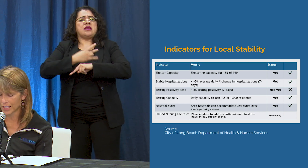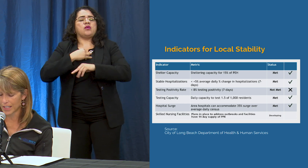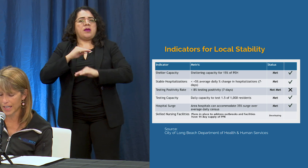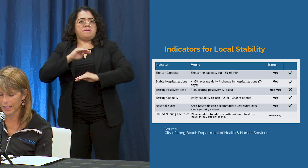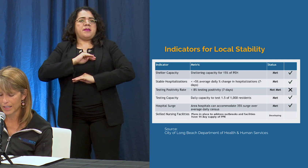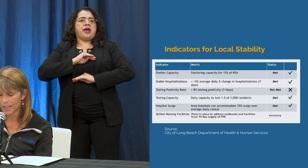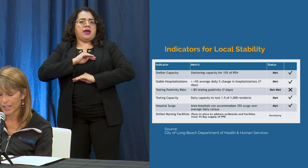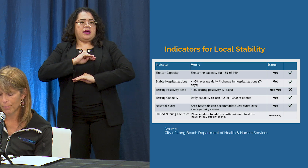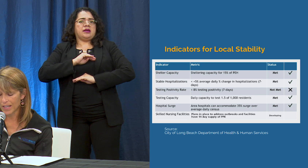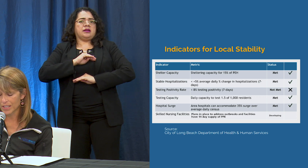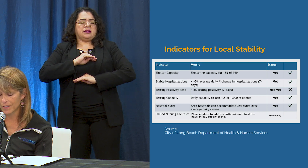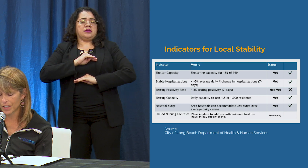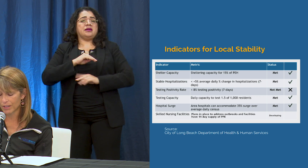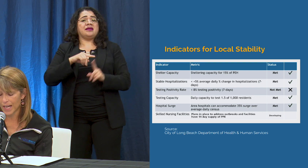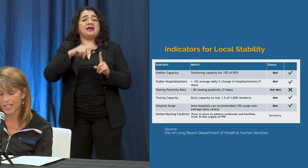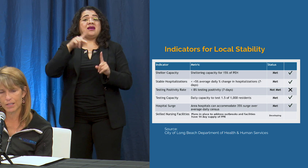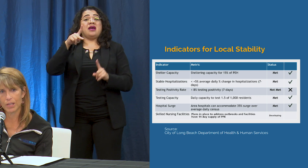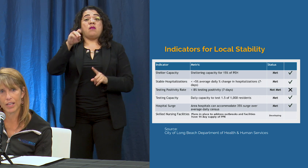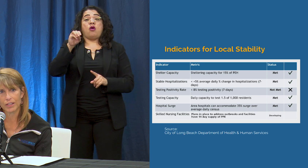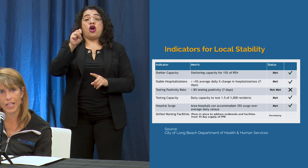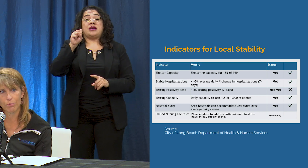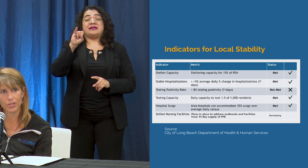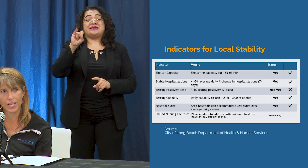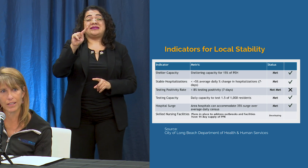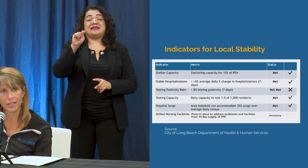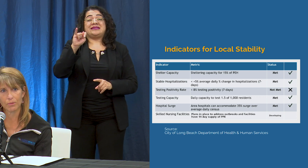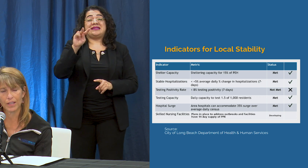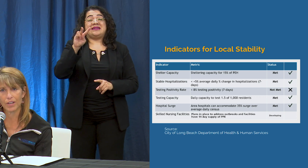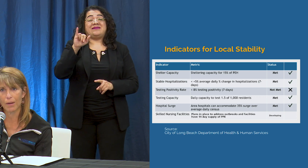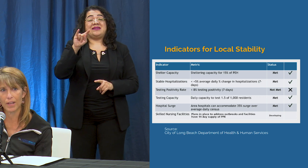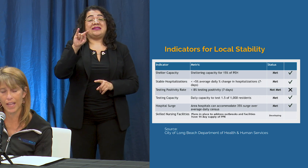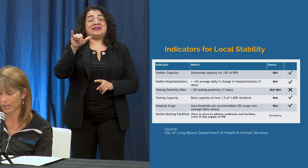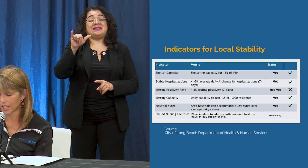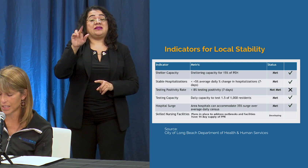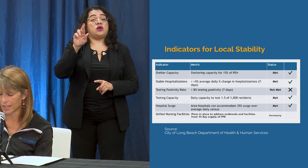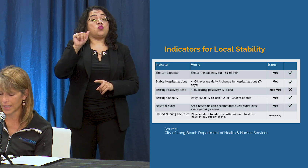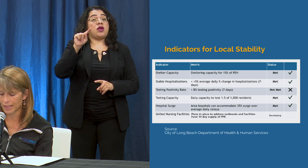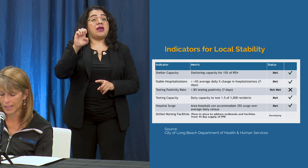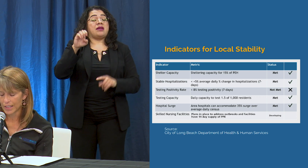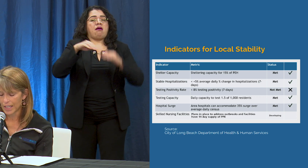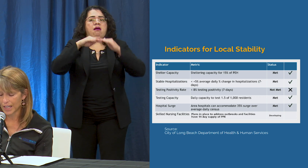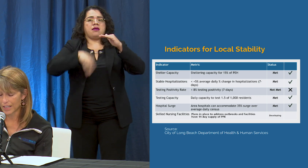The positivity rate has to be under 8% and we have not met that criteria. Our